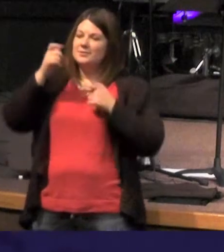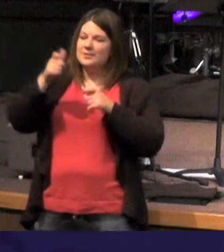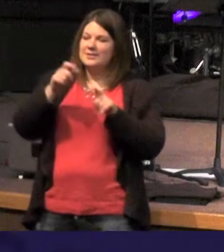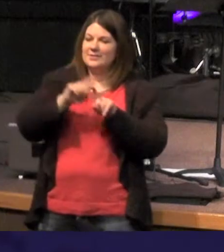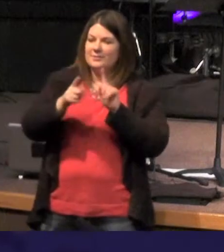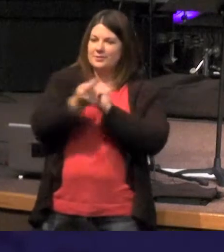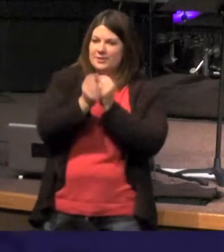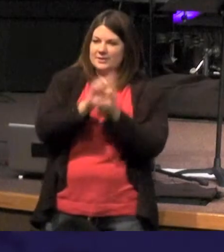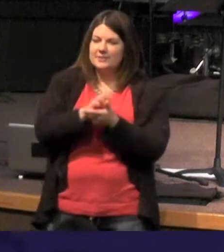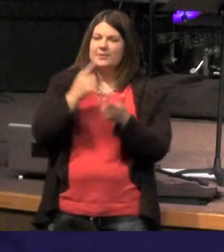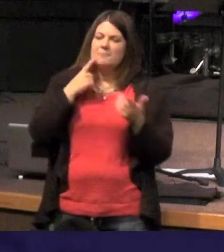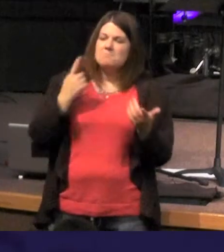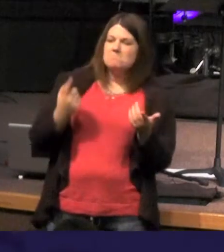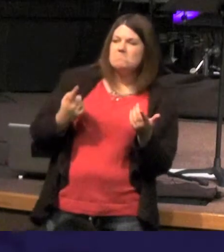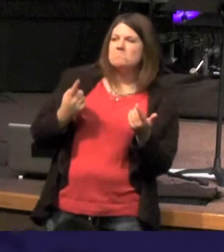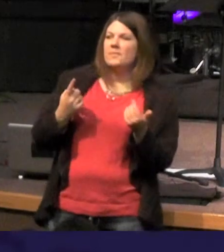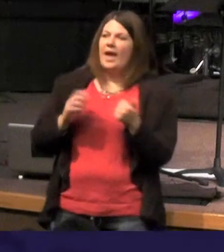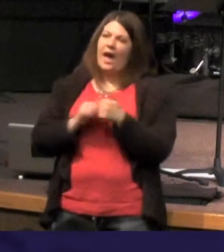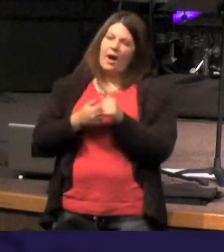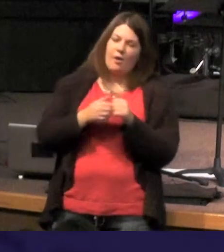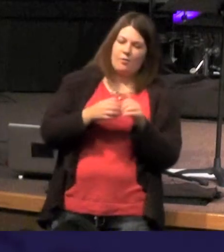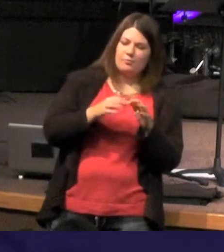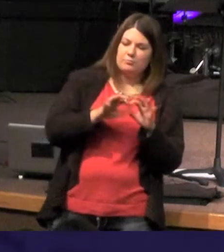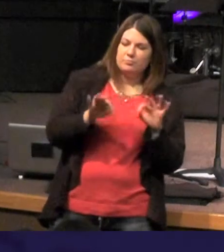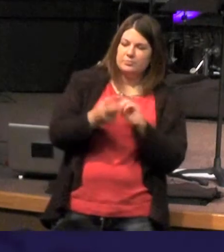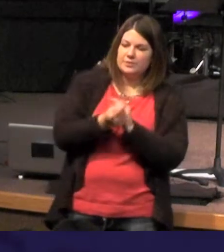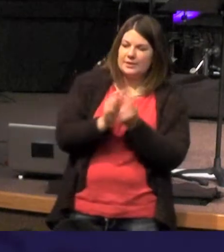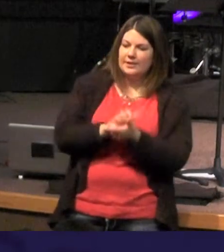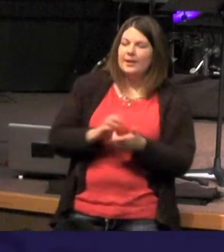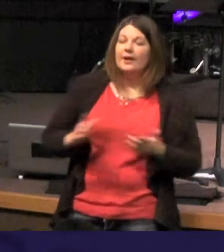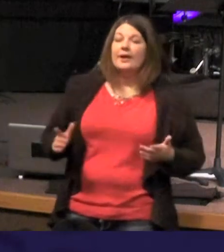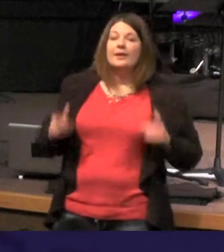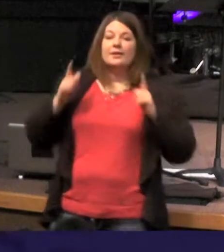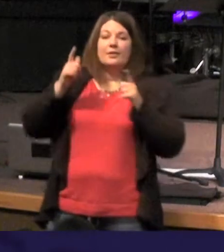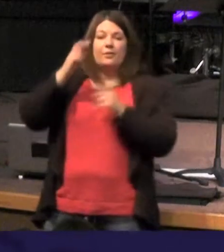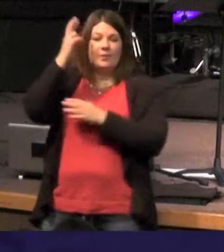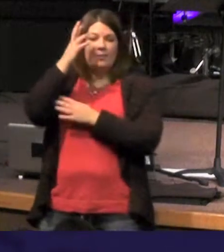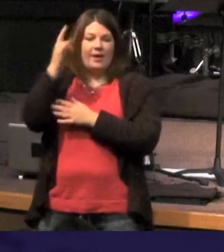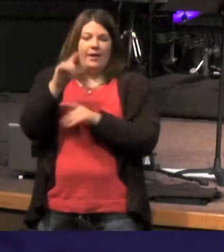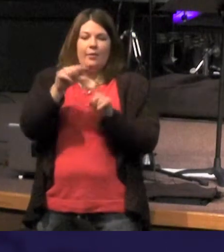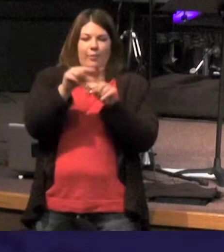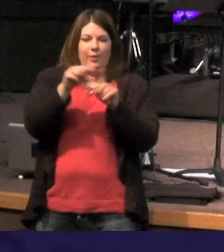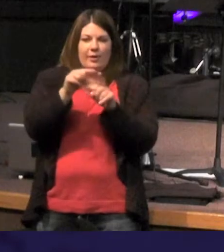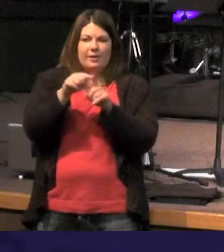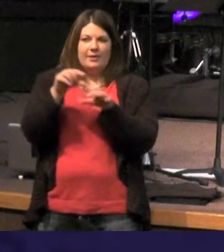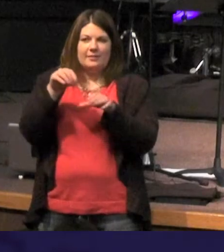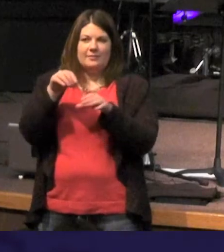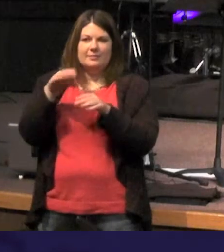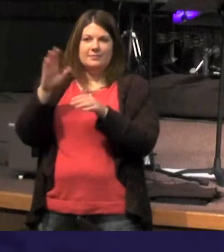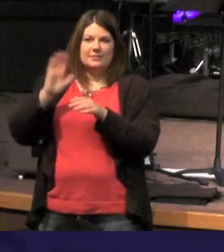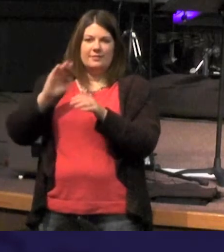and laying down so I wonder how translate that phrase the reason is the word actually have a couple meanings and so